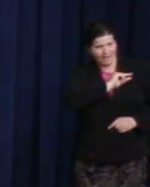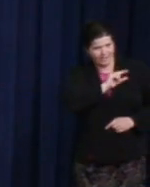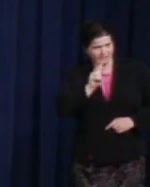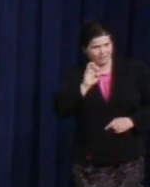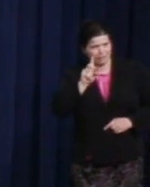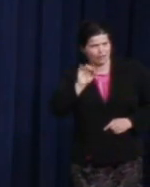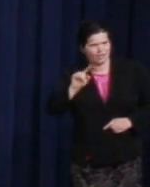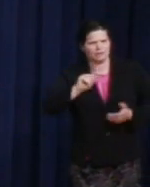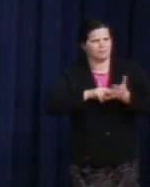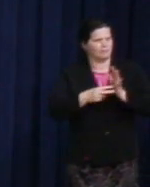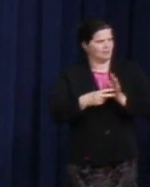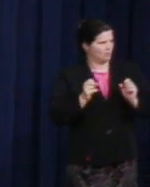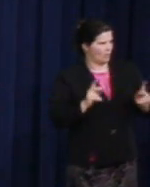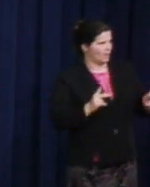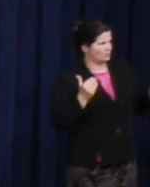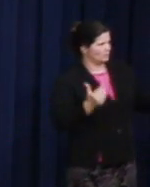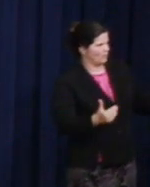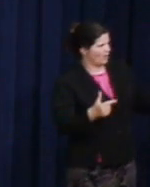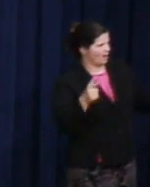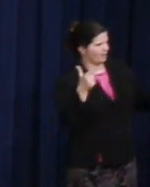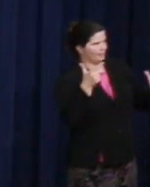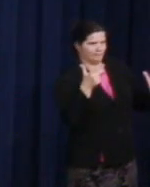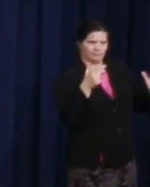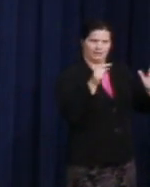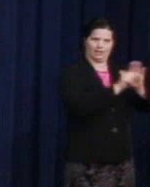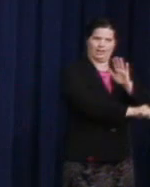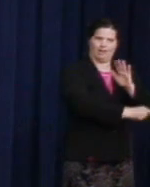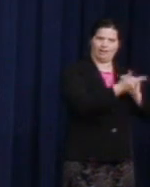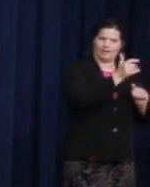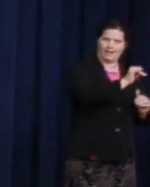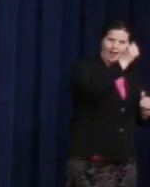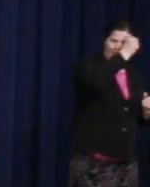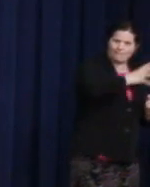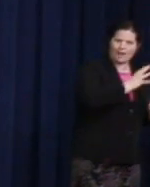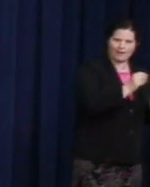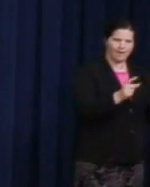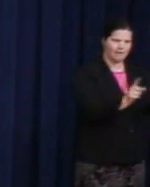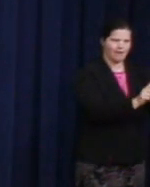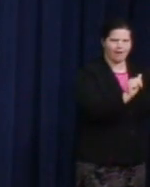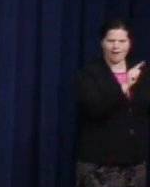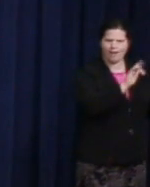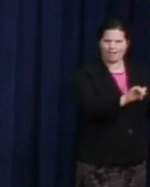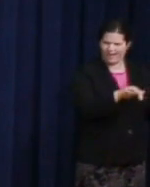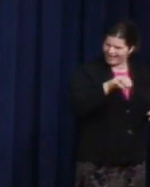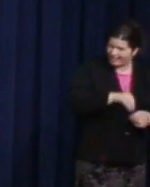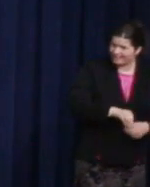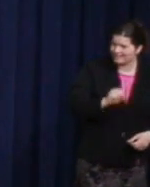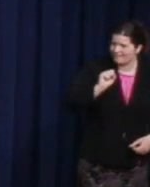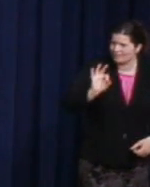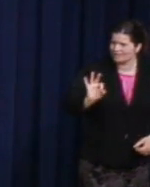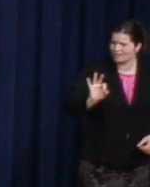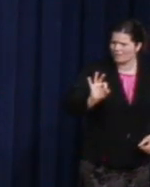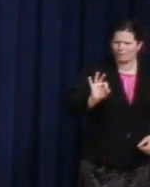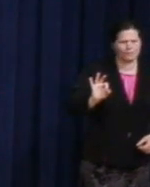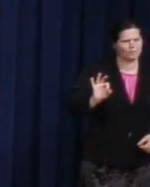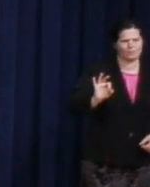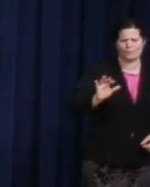to kill a gay man and his ally in San Francisco," it was a message that said, "If you look like us --